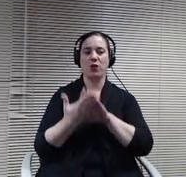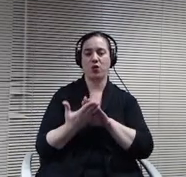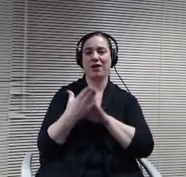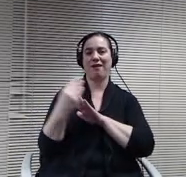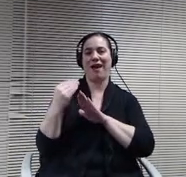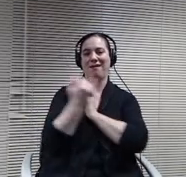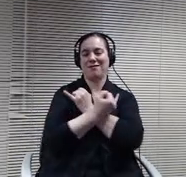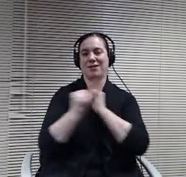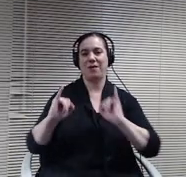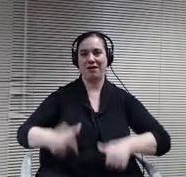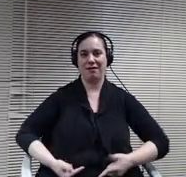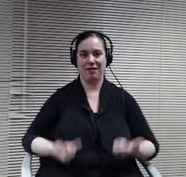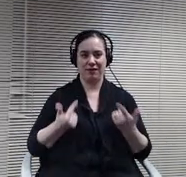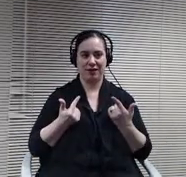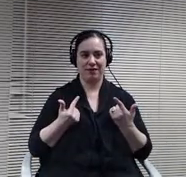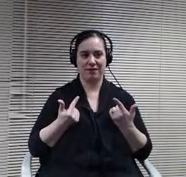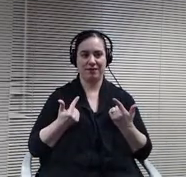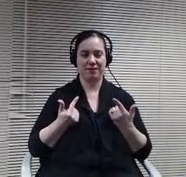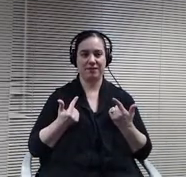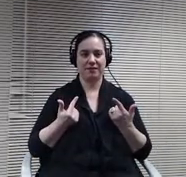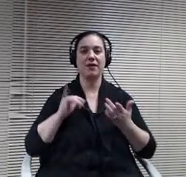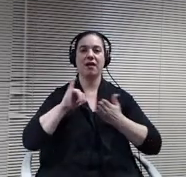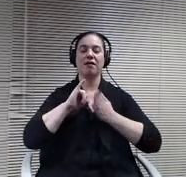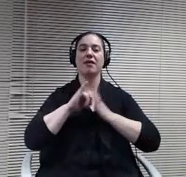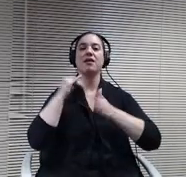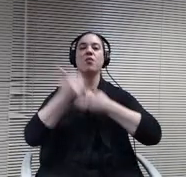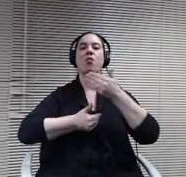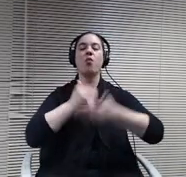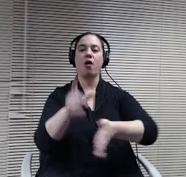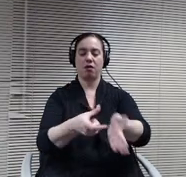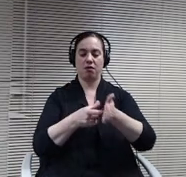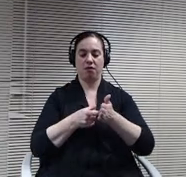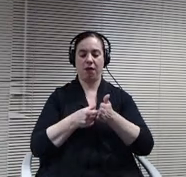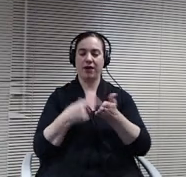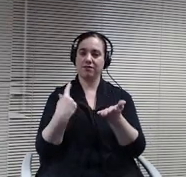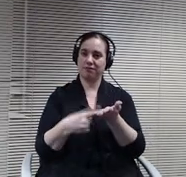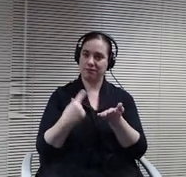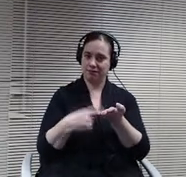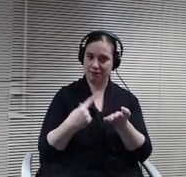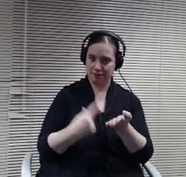This process is required to be discussed and evaluated prior to the end of a child's ninth grade